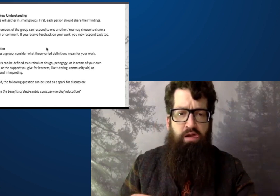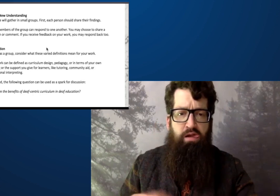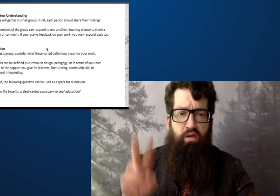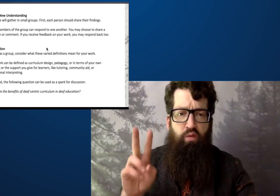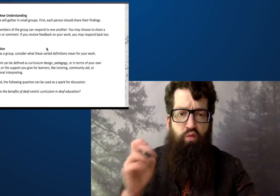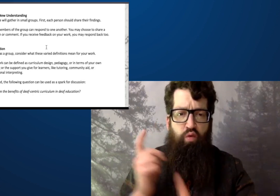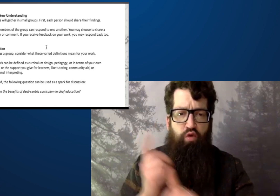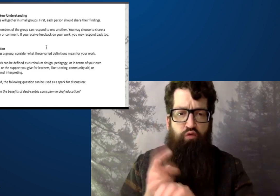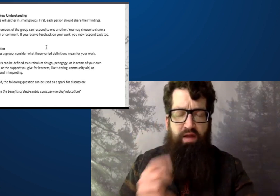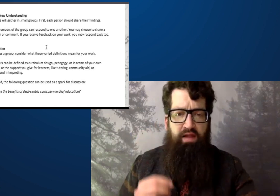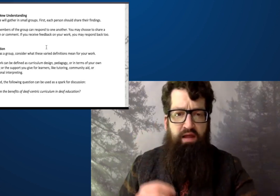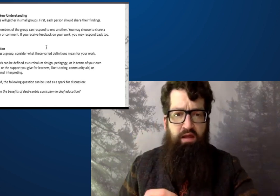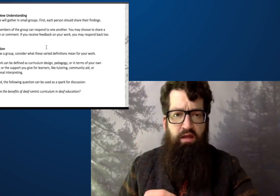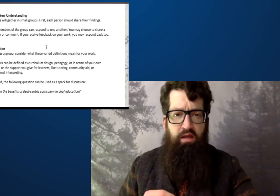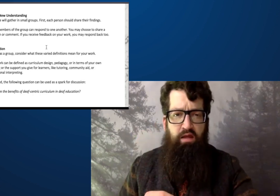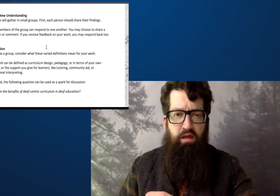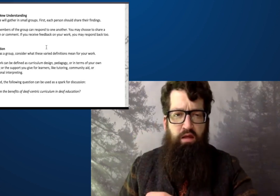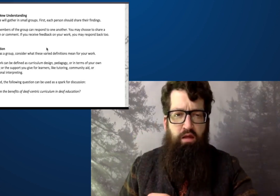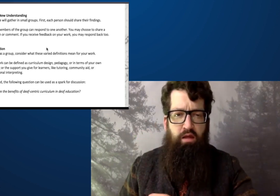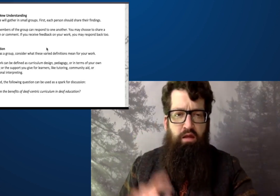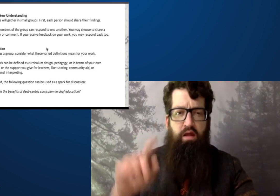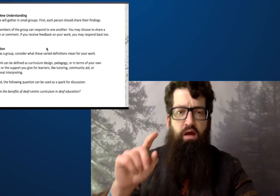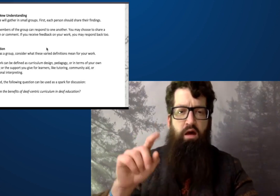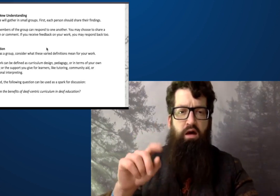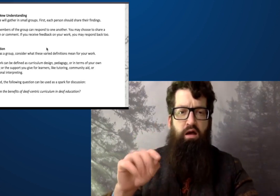Let me go back up to it. What did you say?